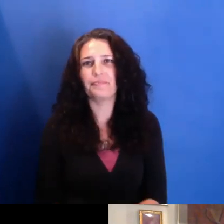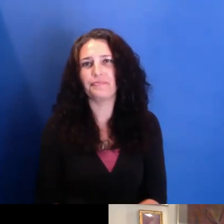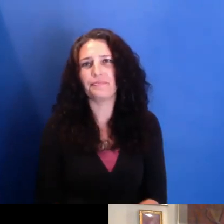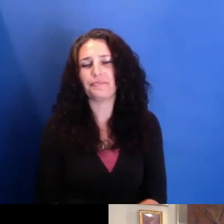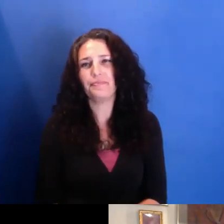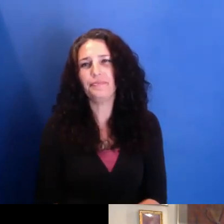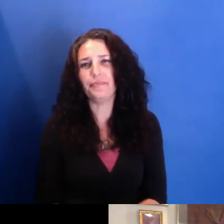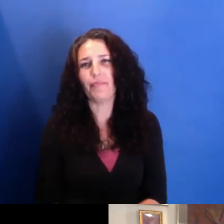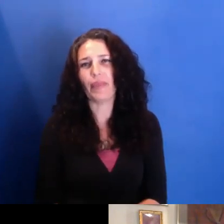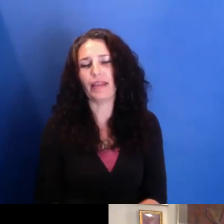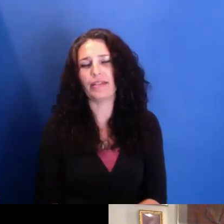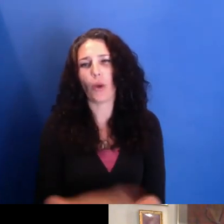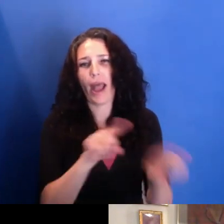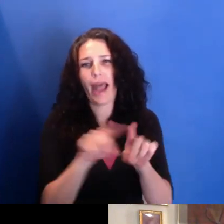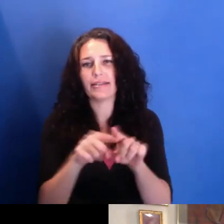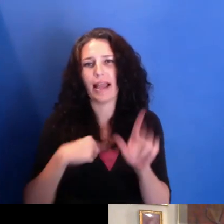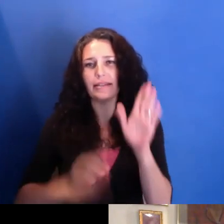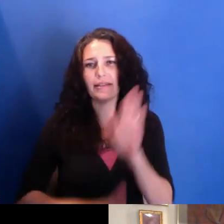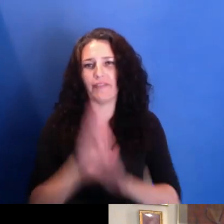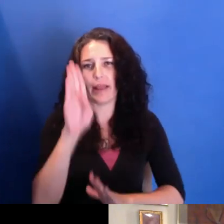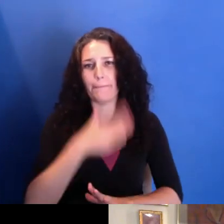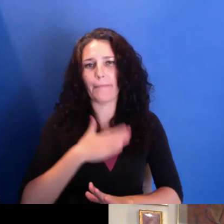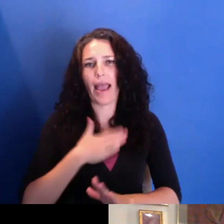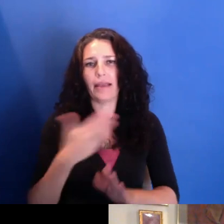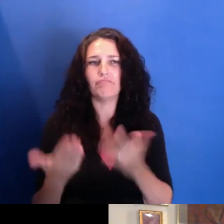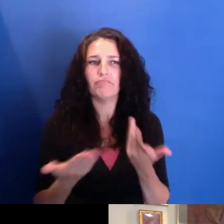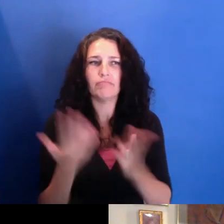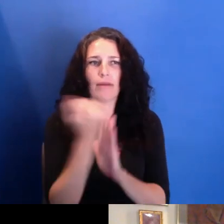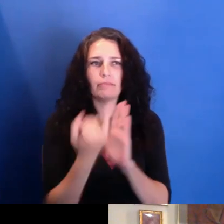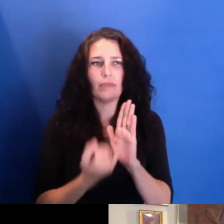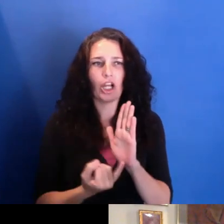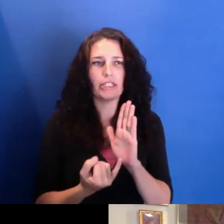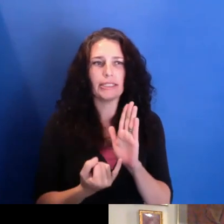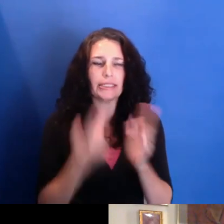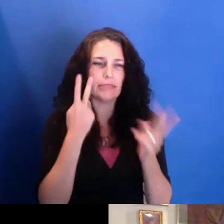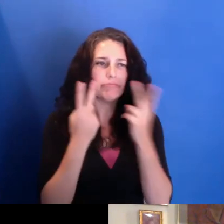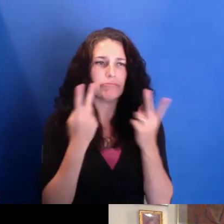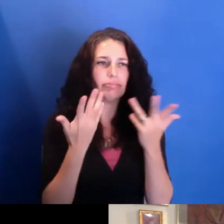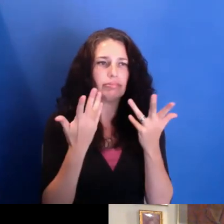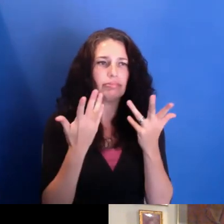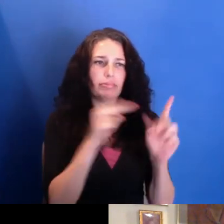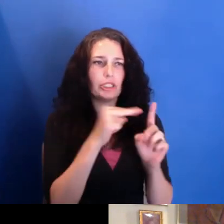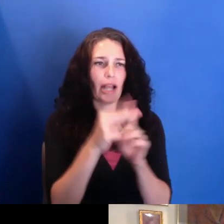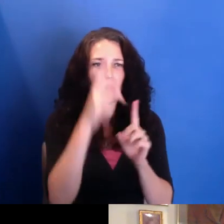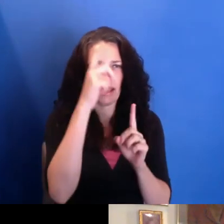as I develop my artistic voice, wanting to always consider all the parts of me,